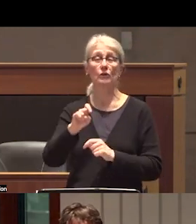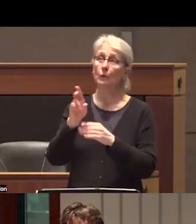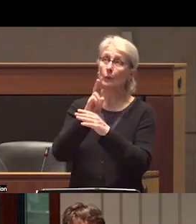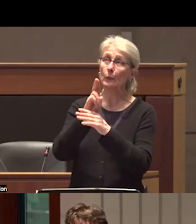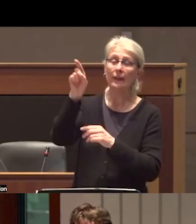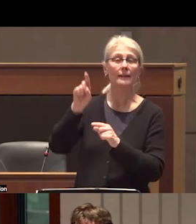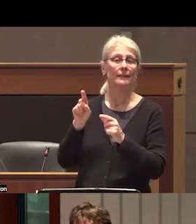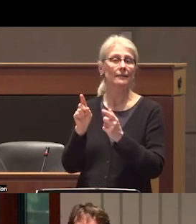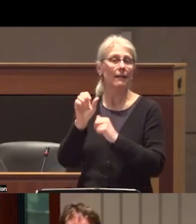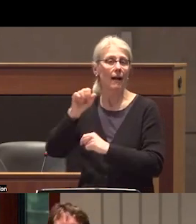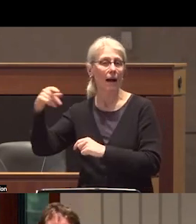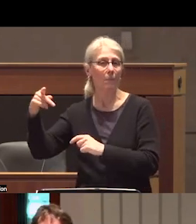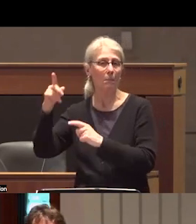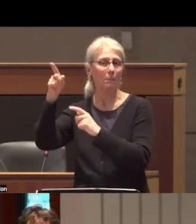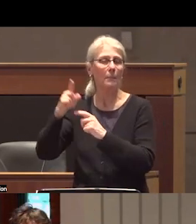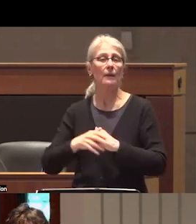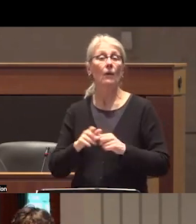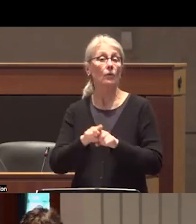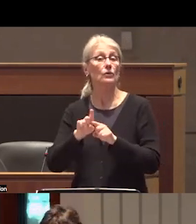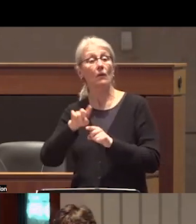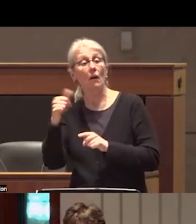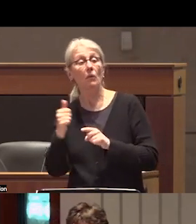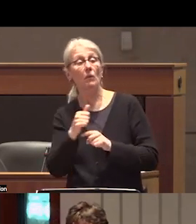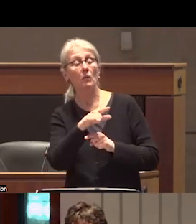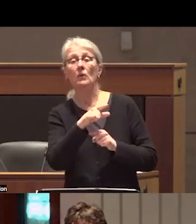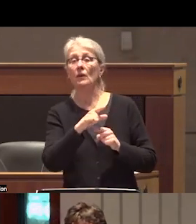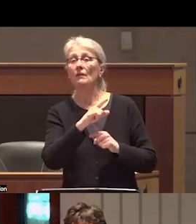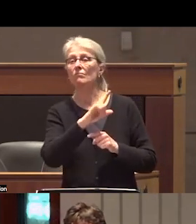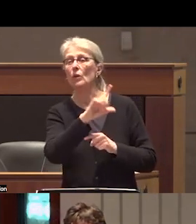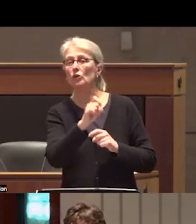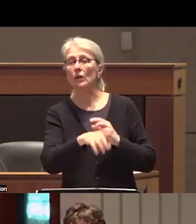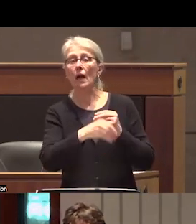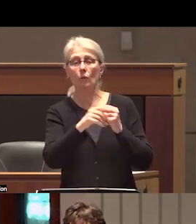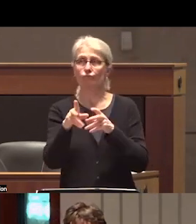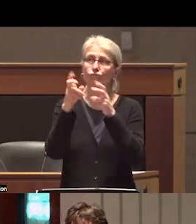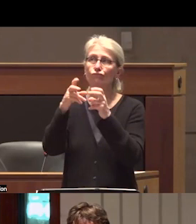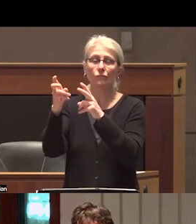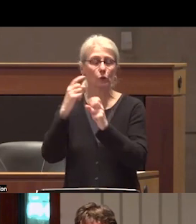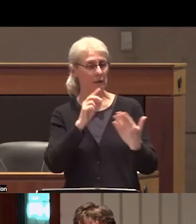also upvote questions that others ask uh we will do our best to ensure questions cover a diversity